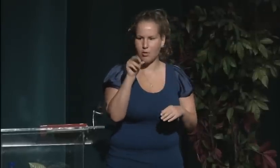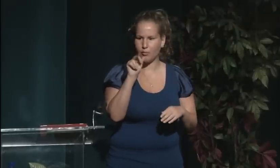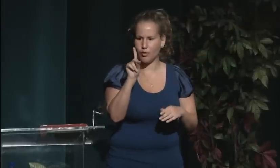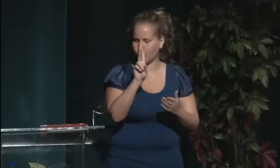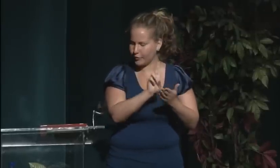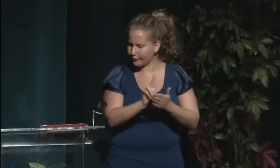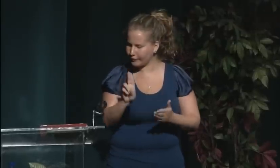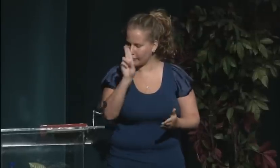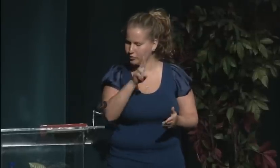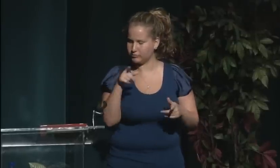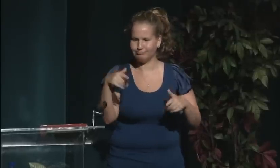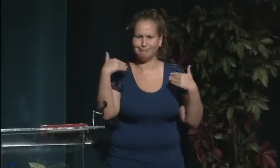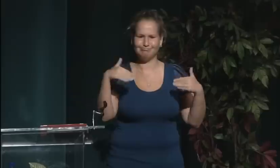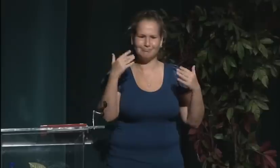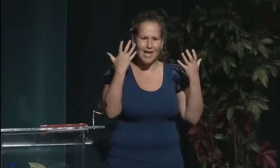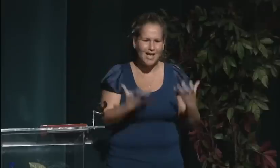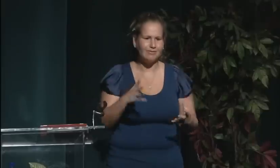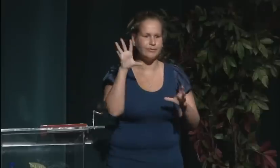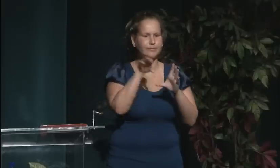and at Kendall Green. Thank you.